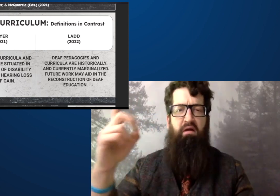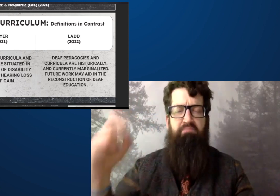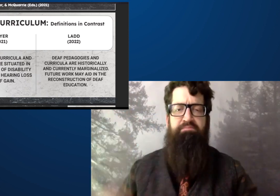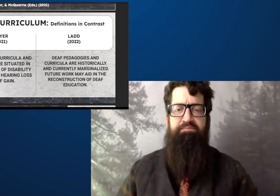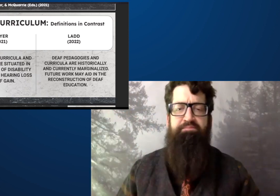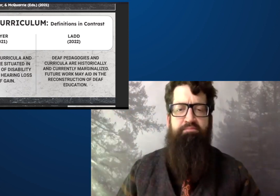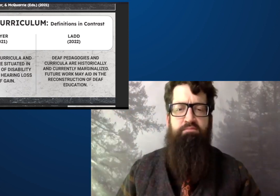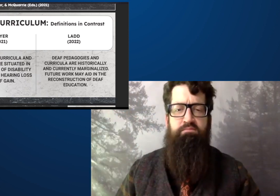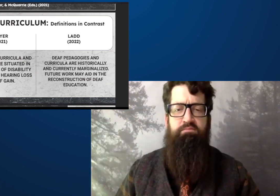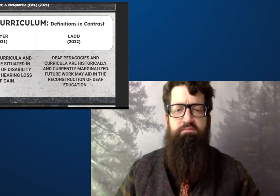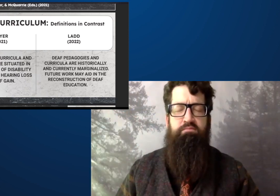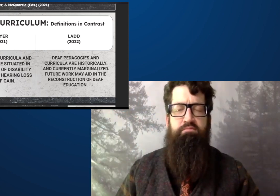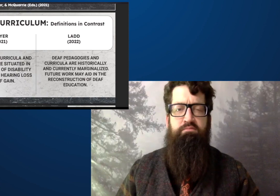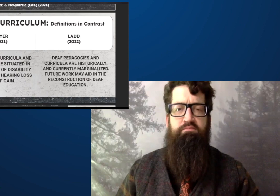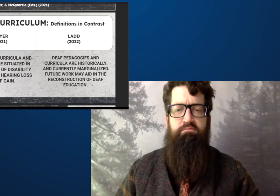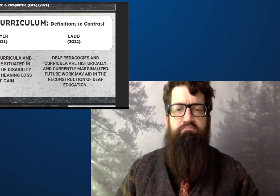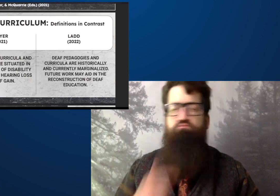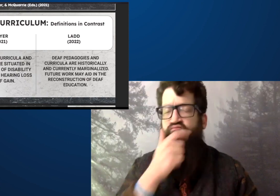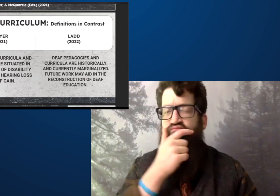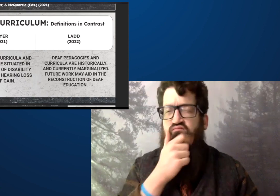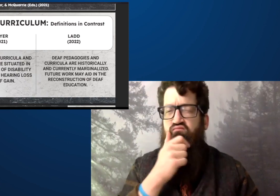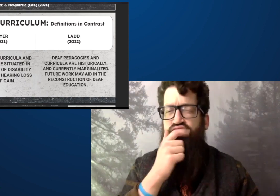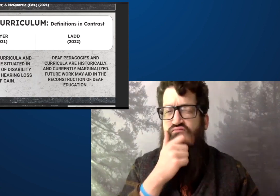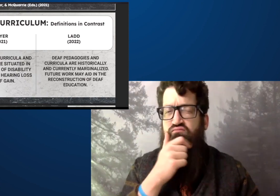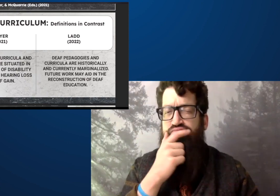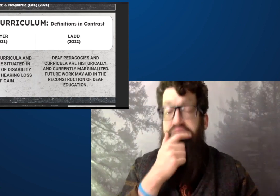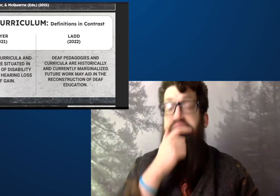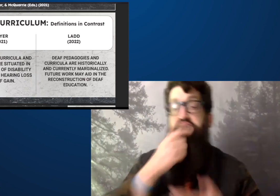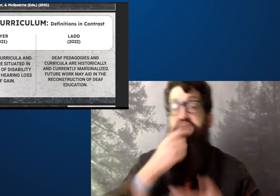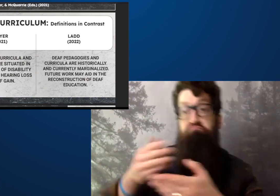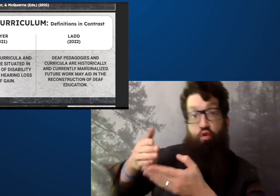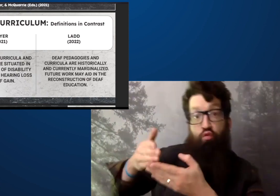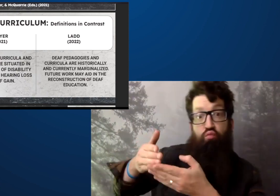And then next, looking at Lads definition,